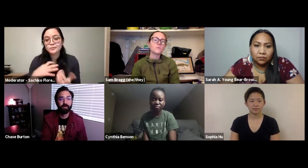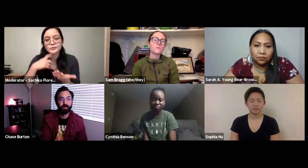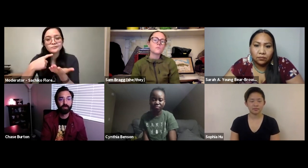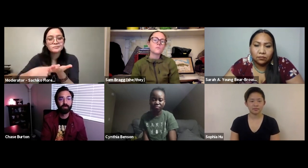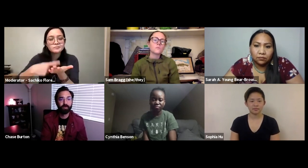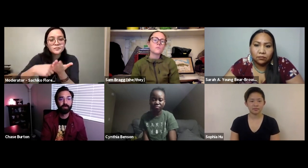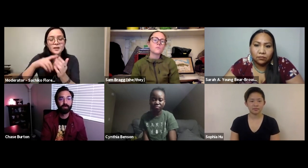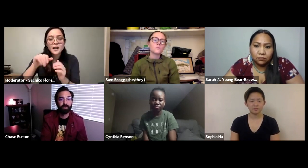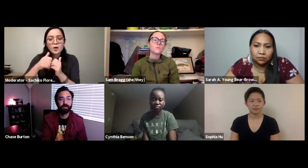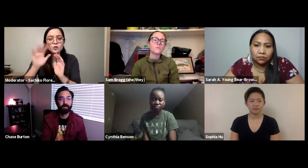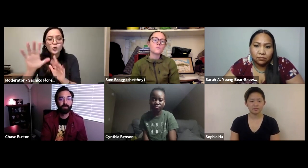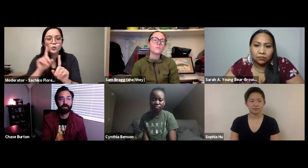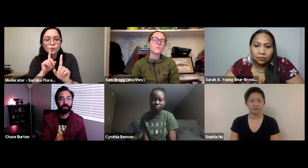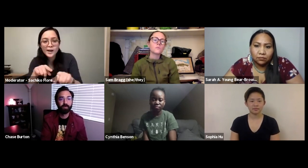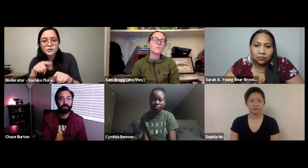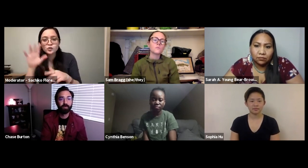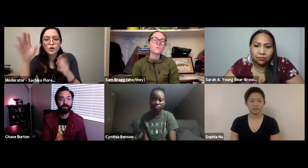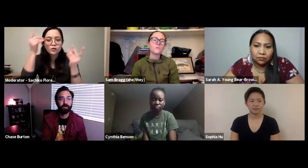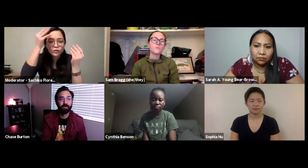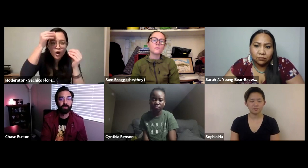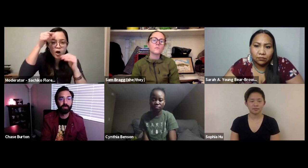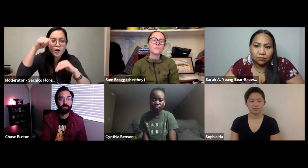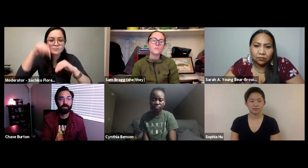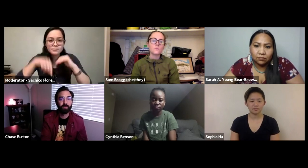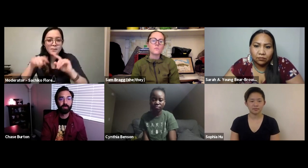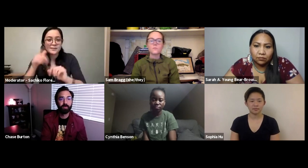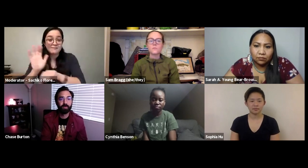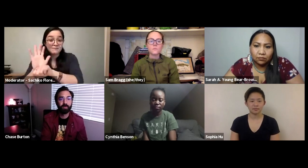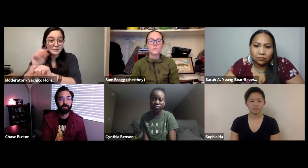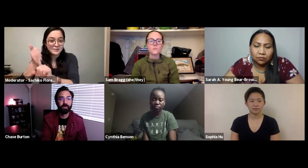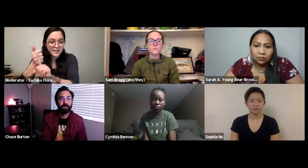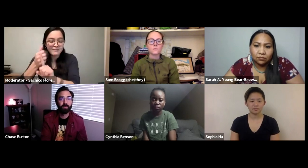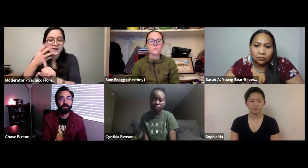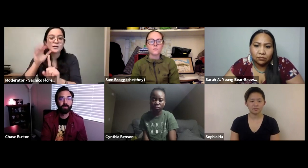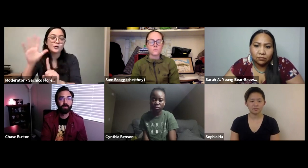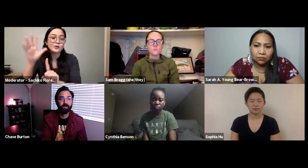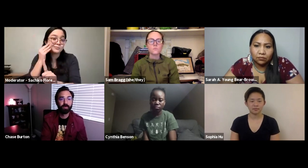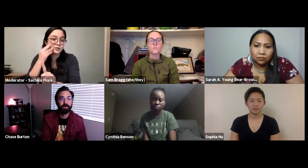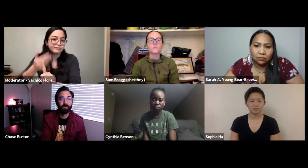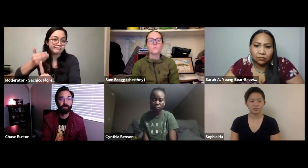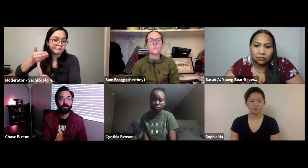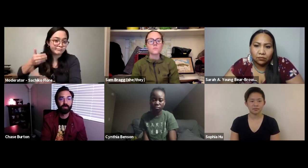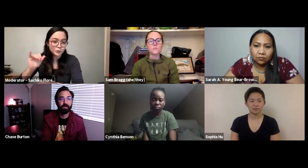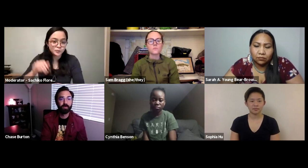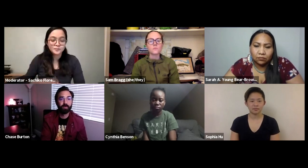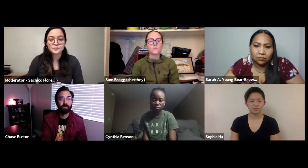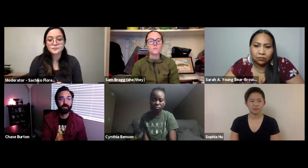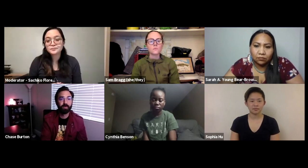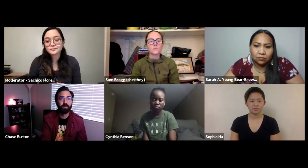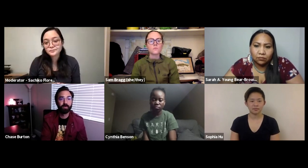and public lands. We just wanted to talk about our reactions and our reflections about the